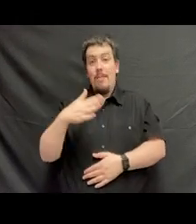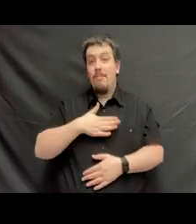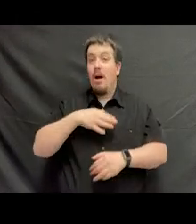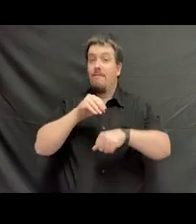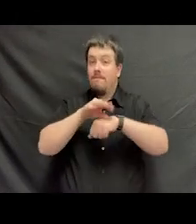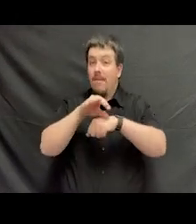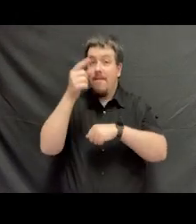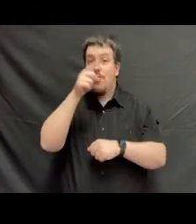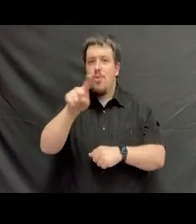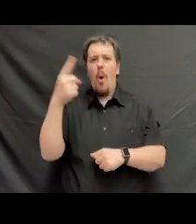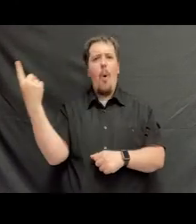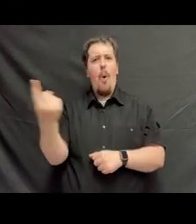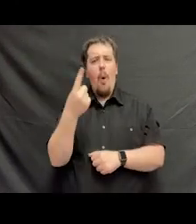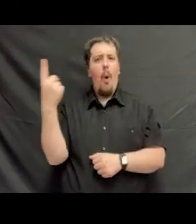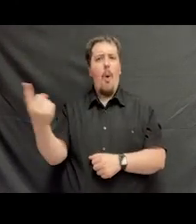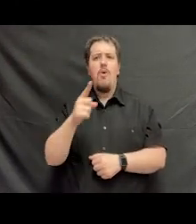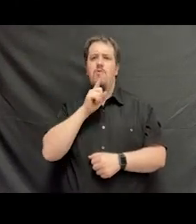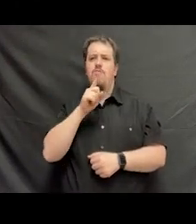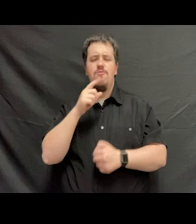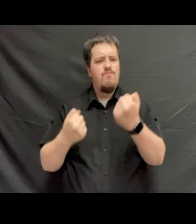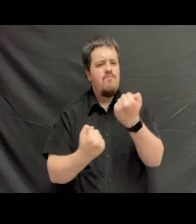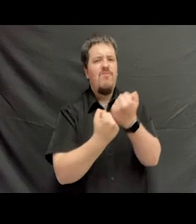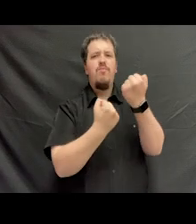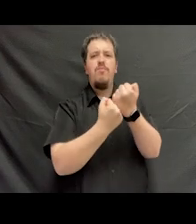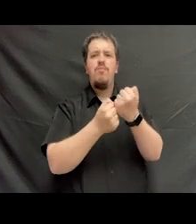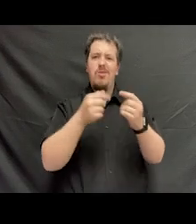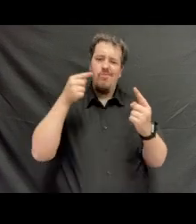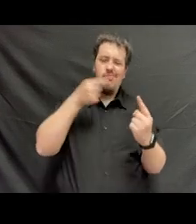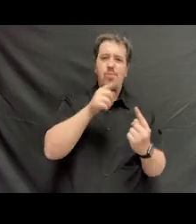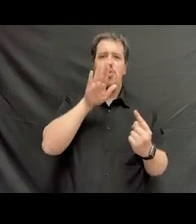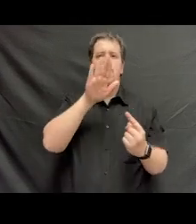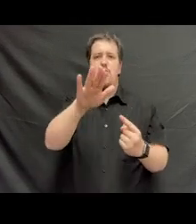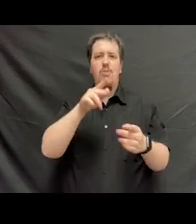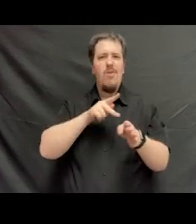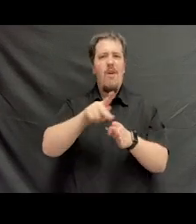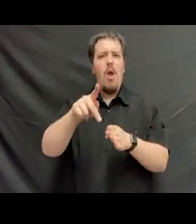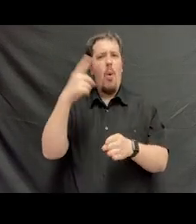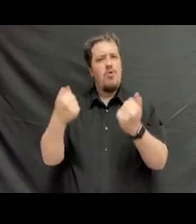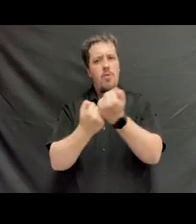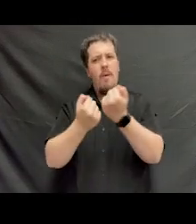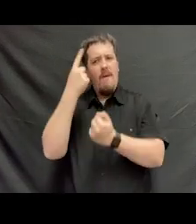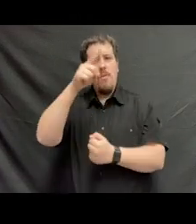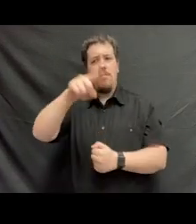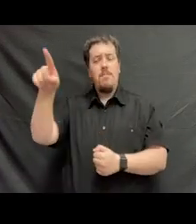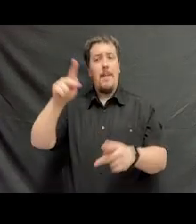My advice to you is to always keep advocacy at the core of your profession. Always advocate for people